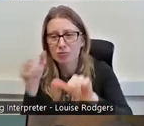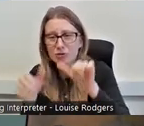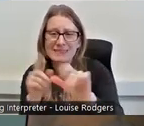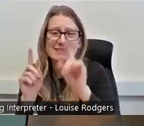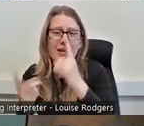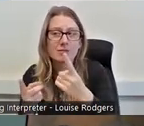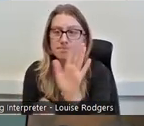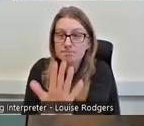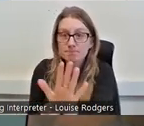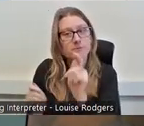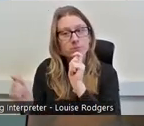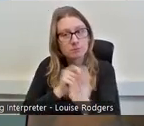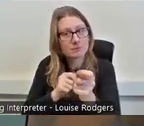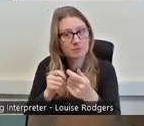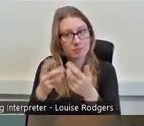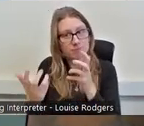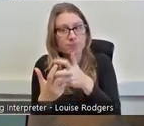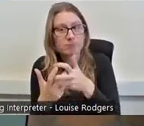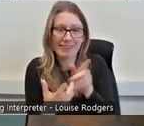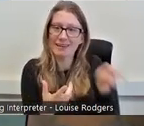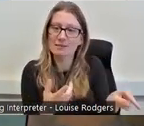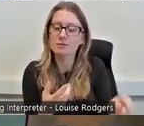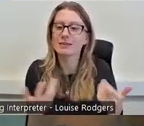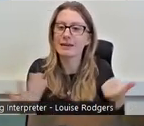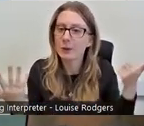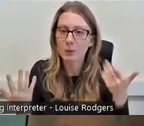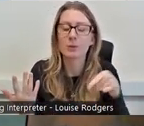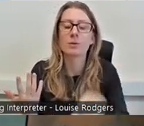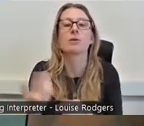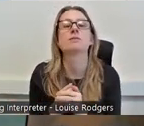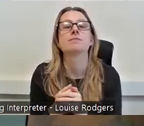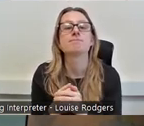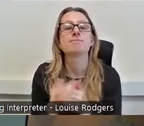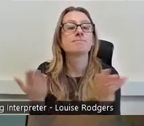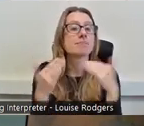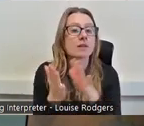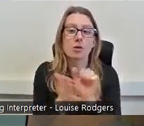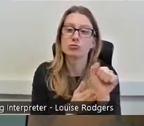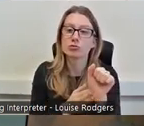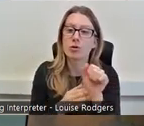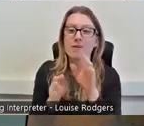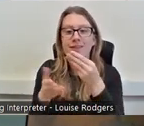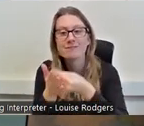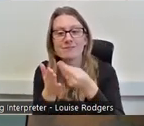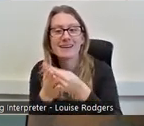how can you make that work? And cultural; train the finance team and staff to know why we need